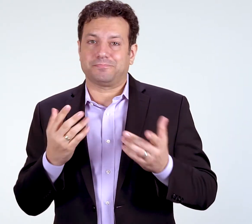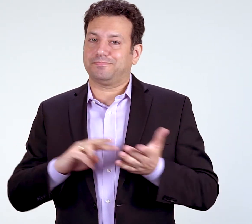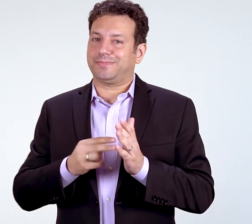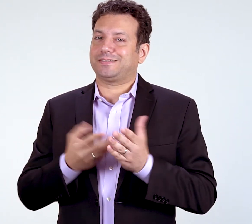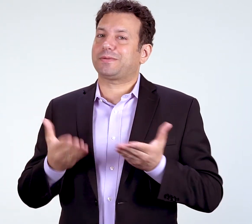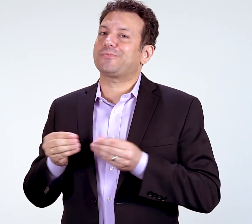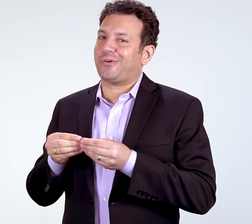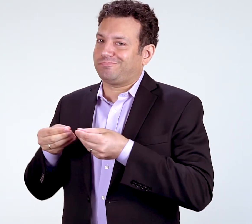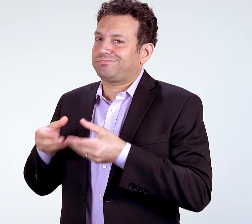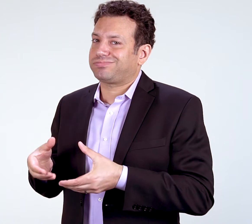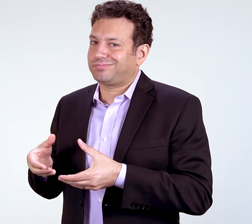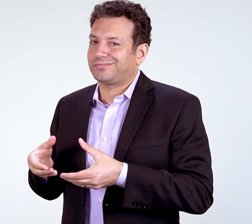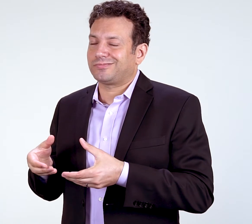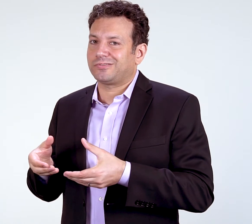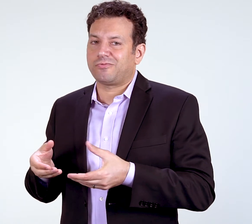That means it might be longer.